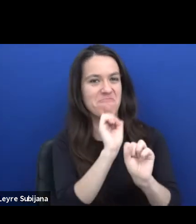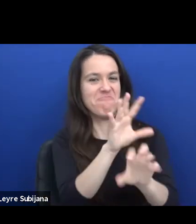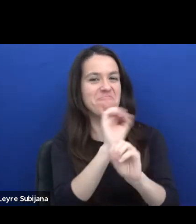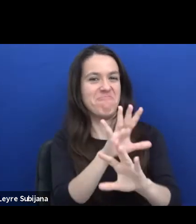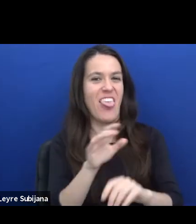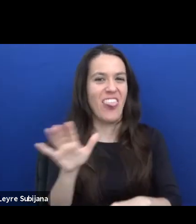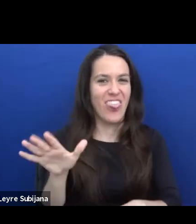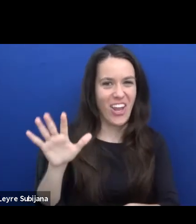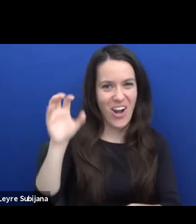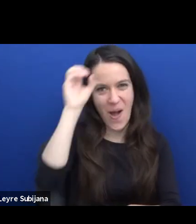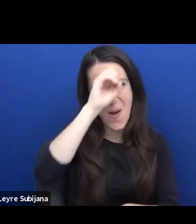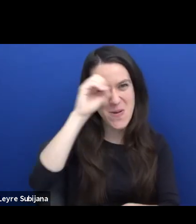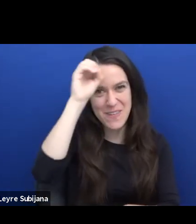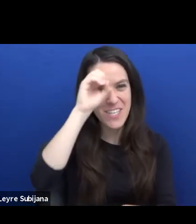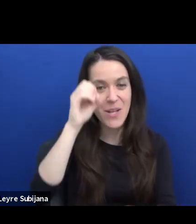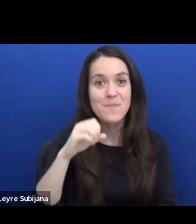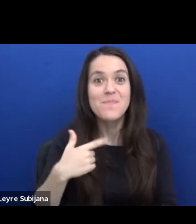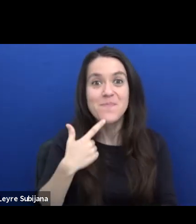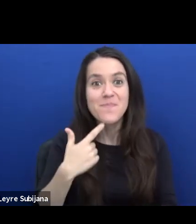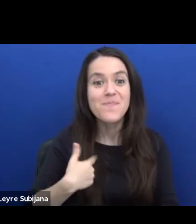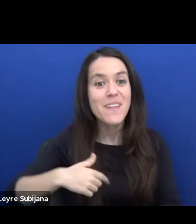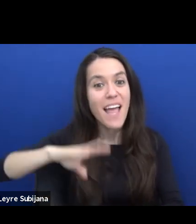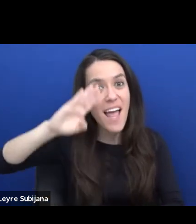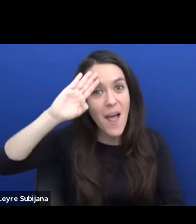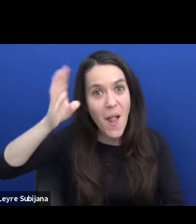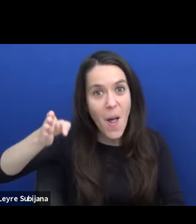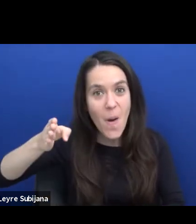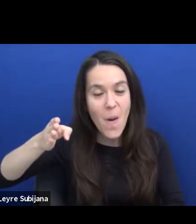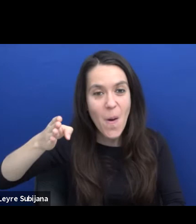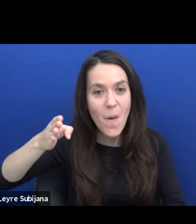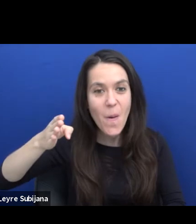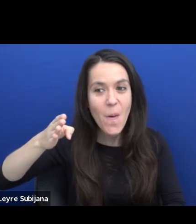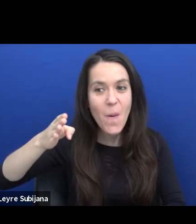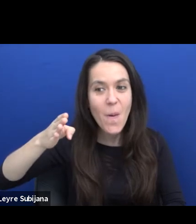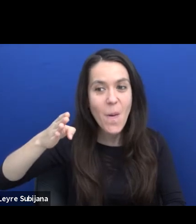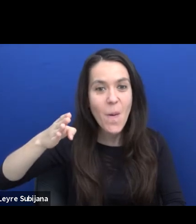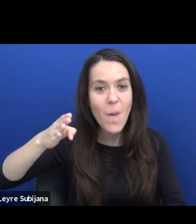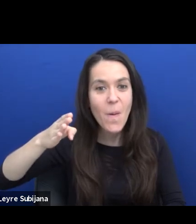I want to say hello to our young ambassadors Franka, Chiara,